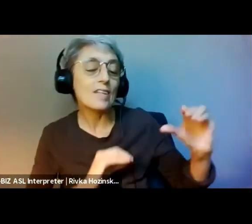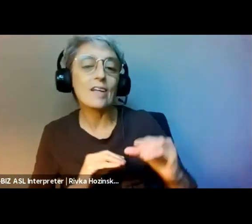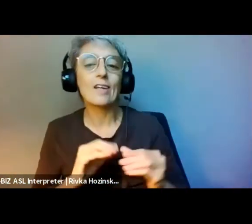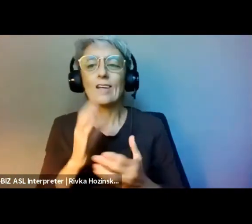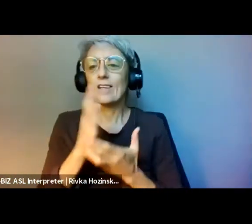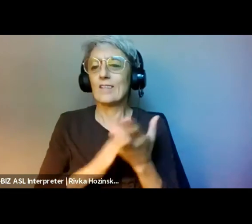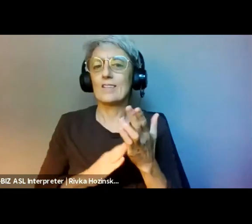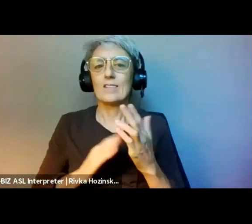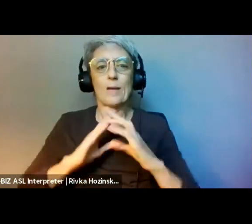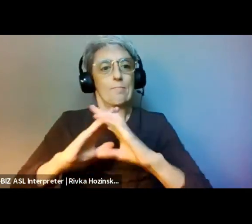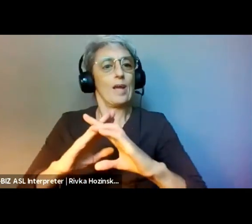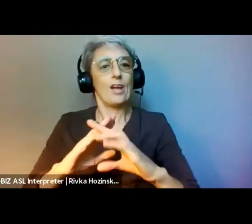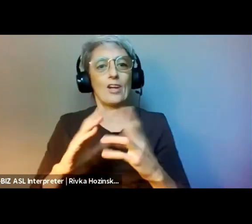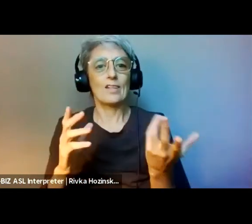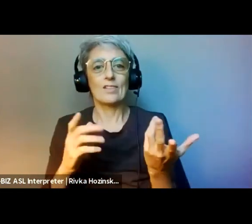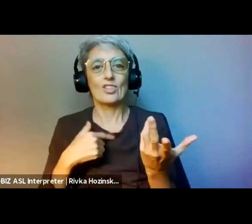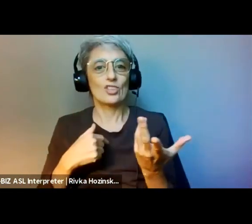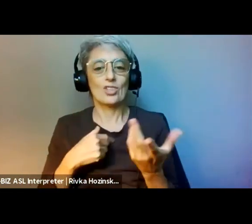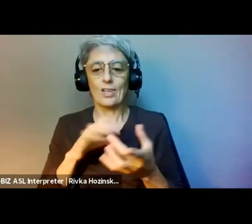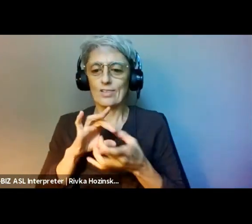"We can't build what we can't imagine."